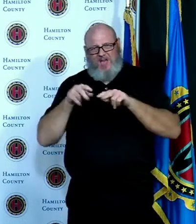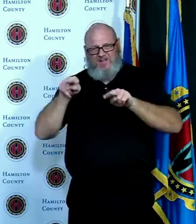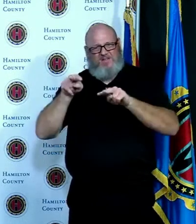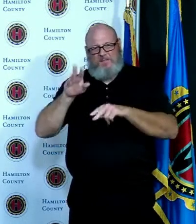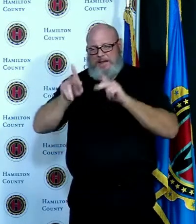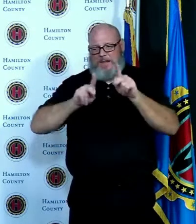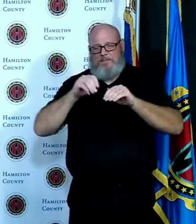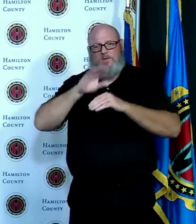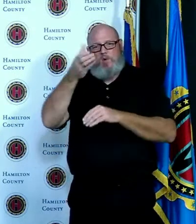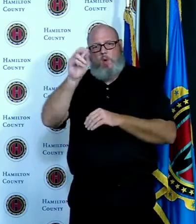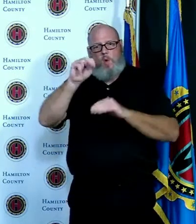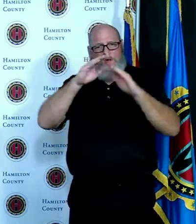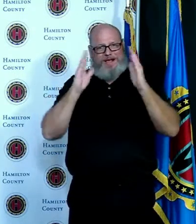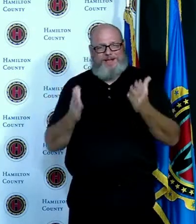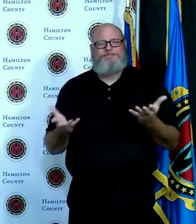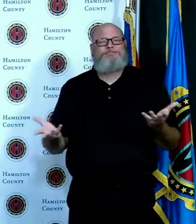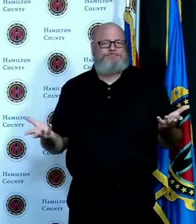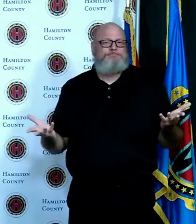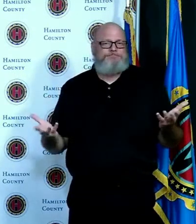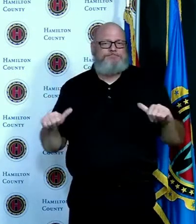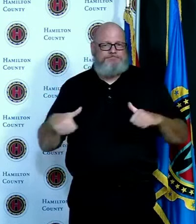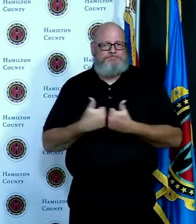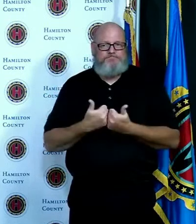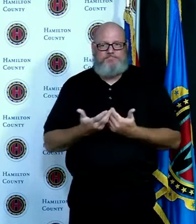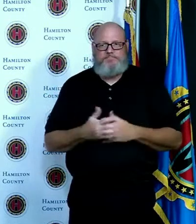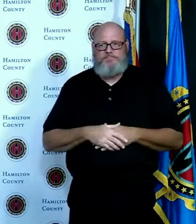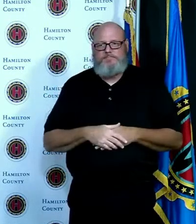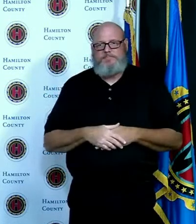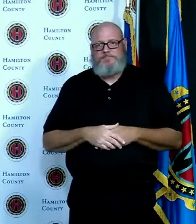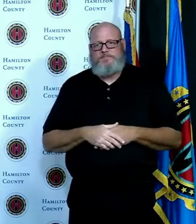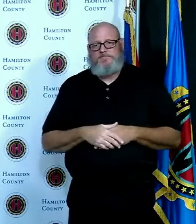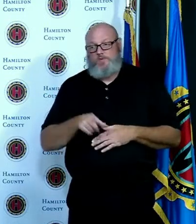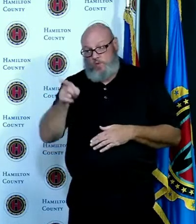people to think differently about what they're already doing and see the danger in what they're